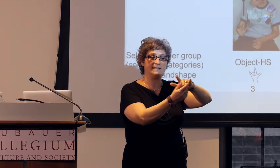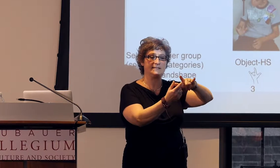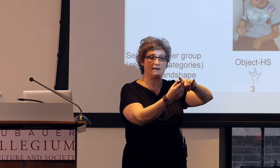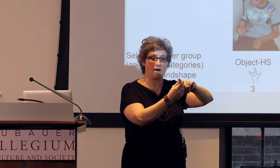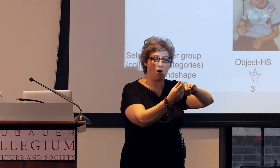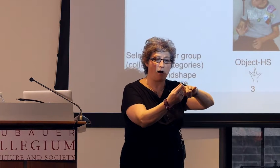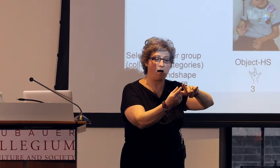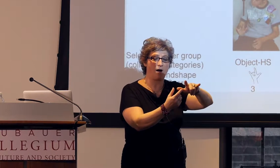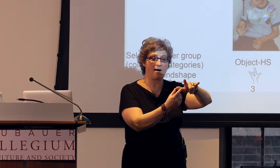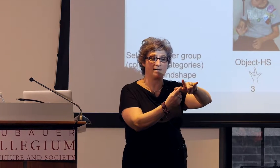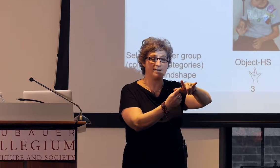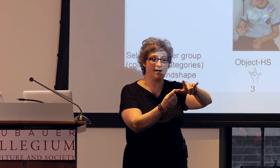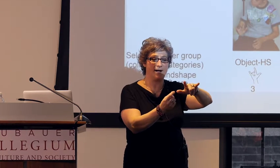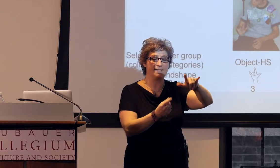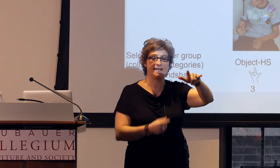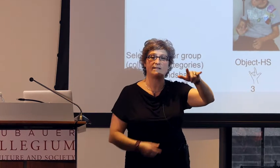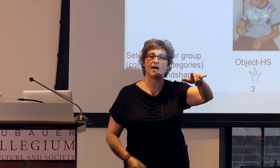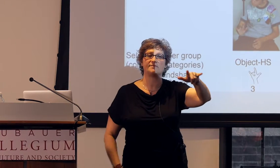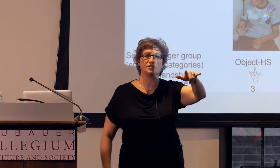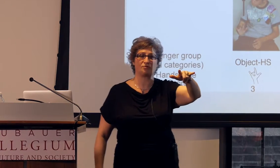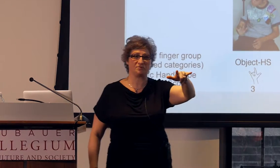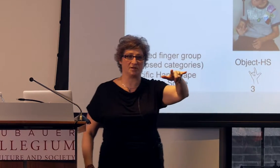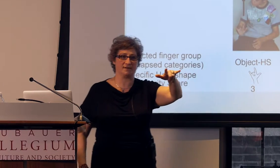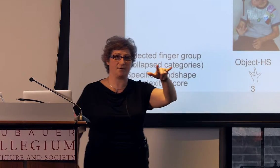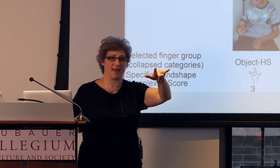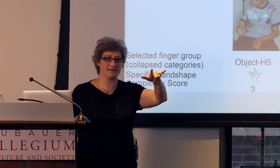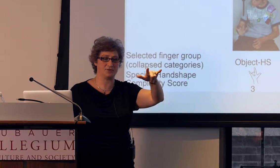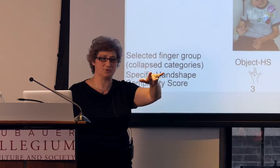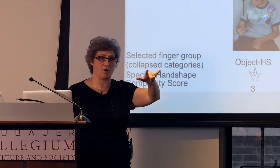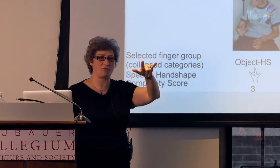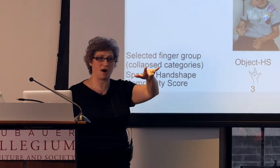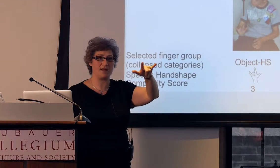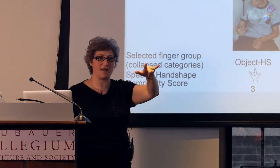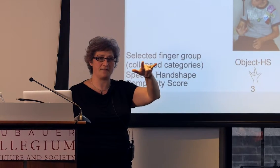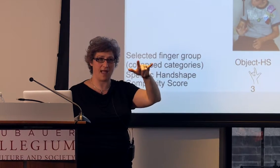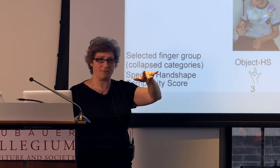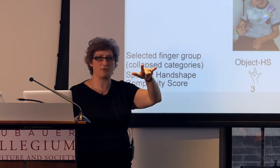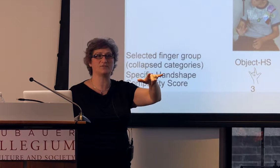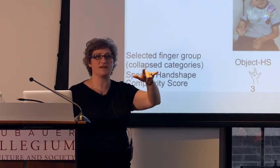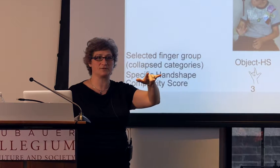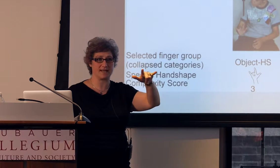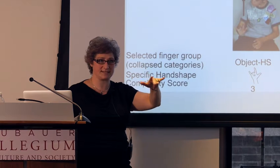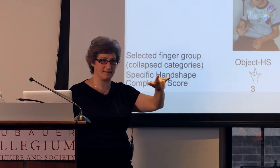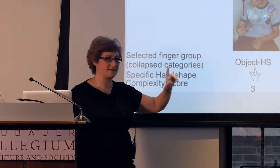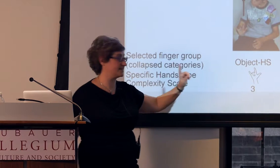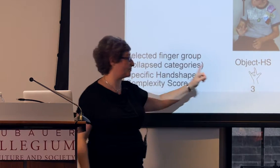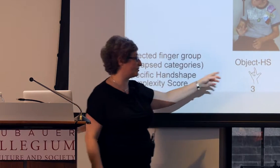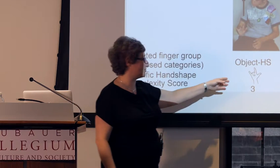these are, it takes a lot of description, okay, to arrive at how those fingers get selected